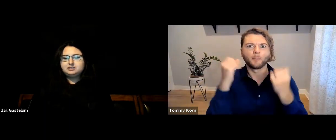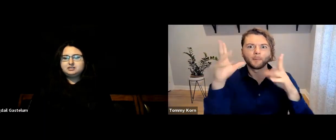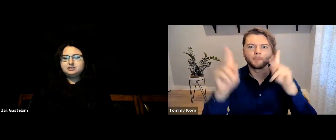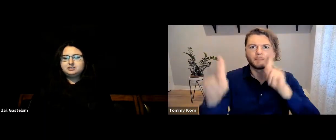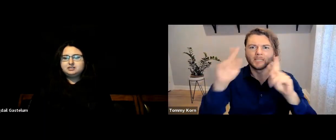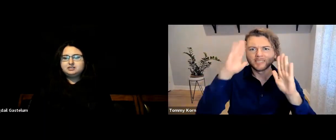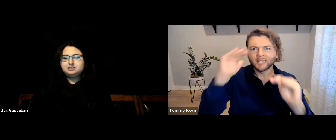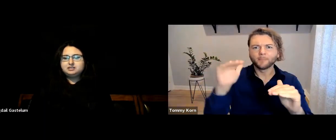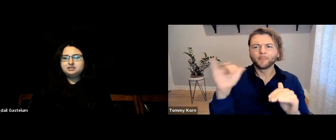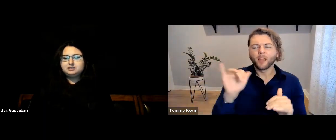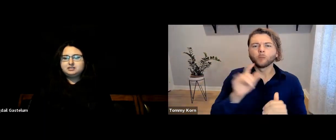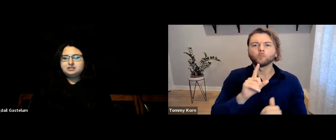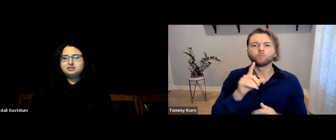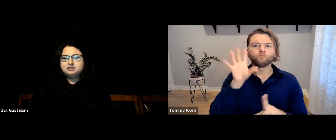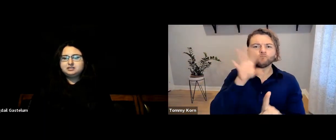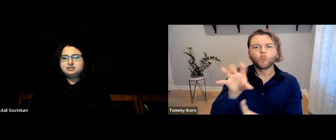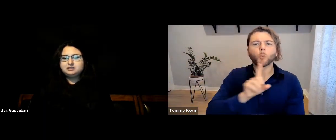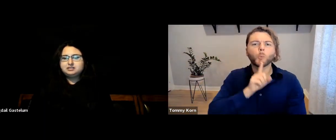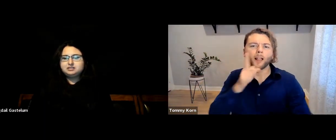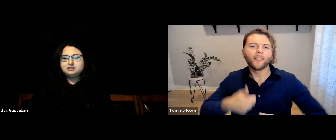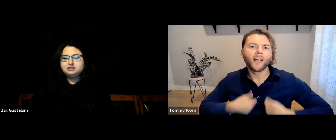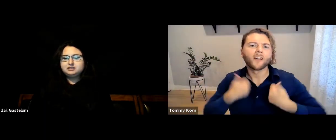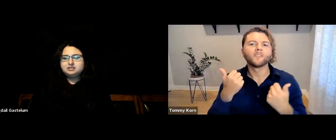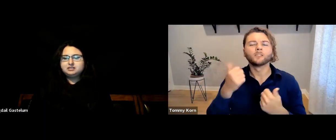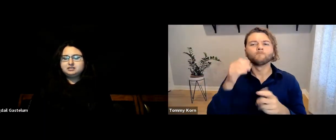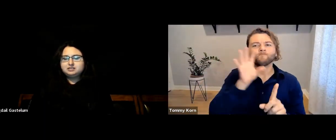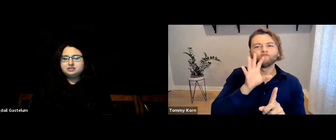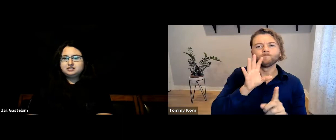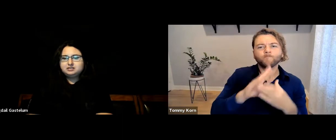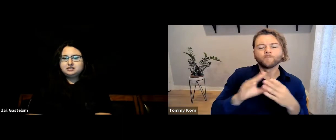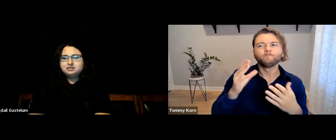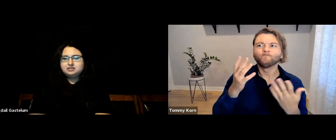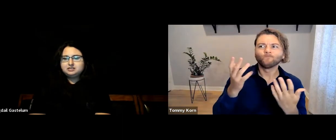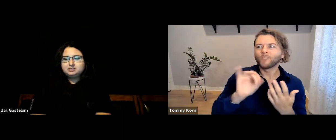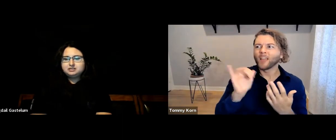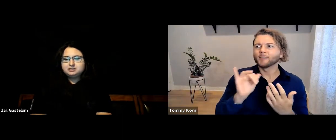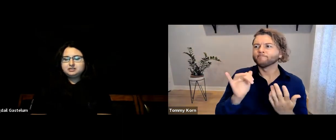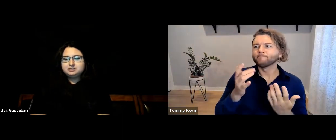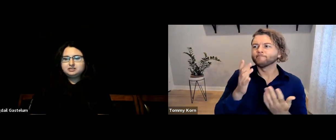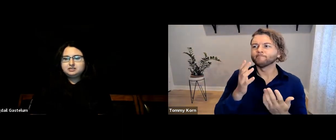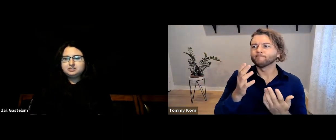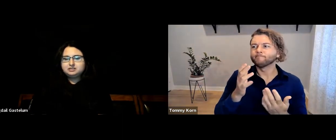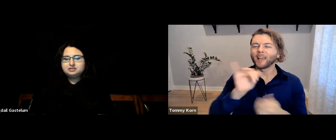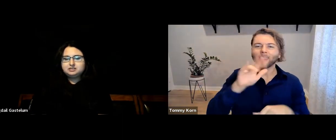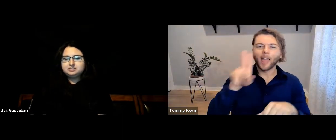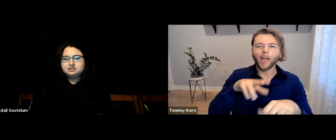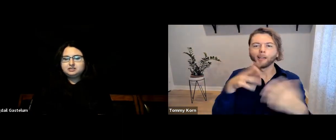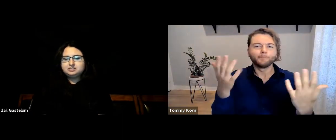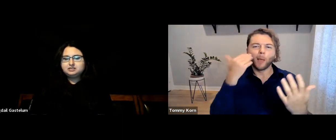Many people expected the show to follow real life, like--